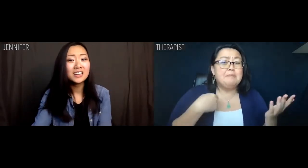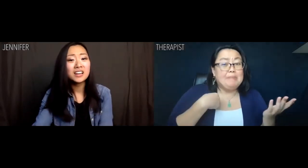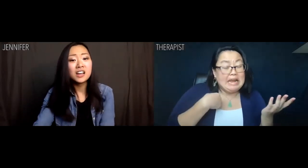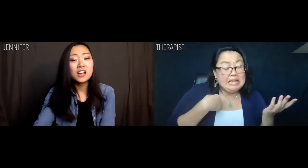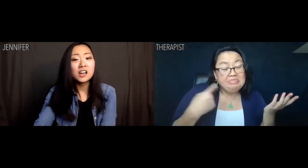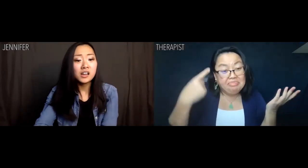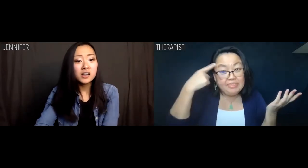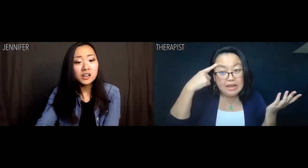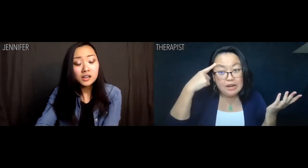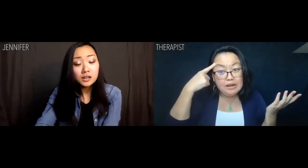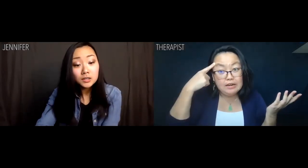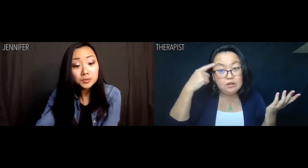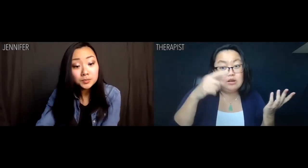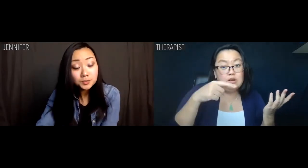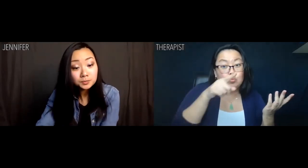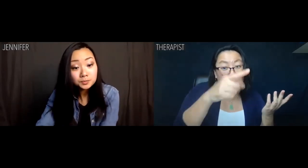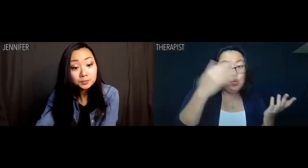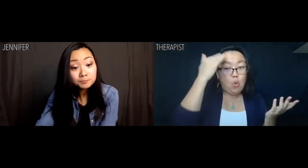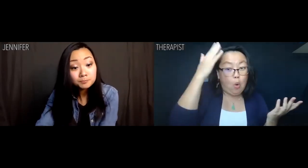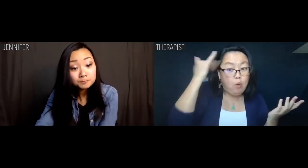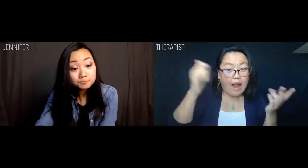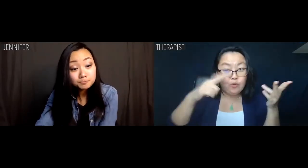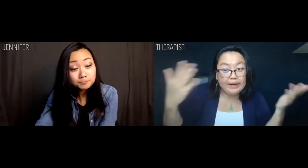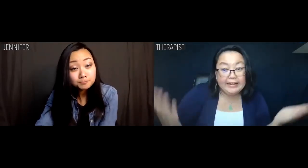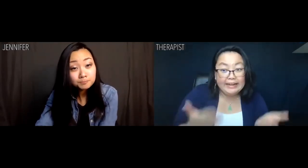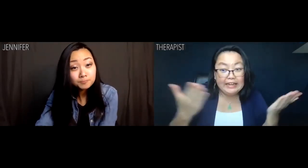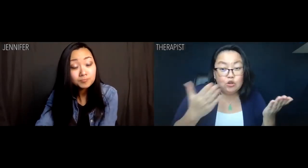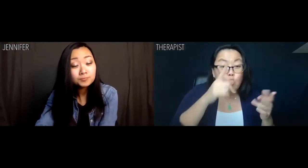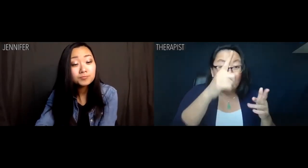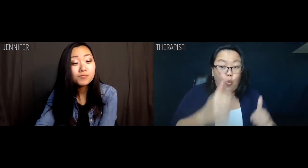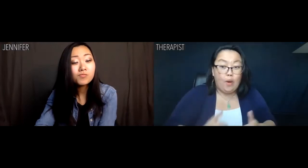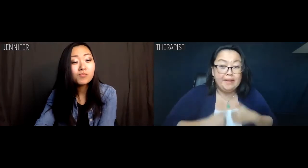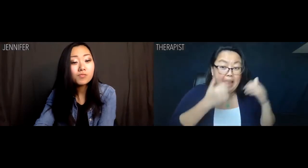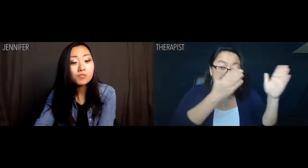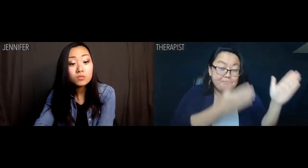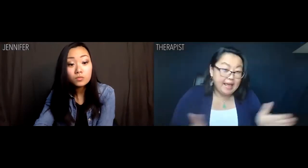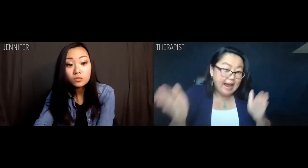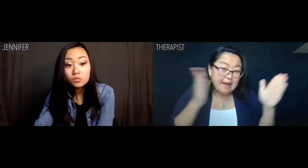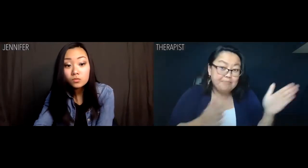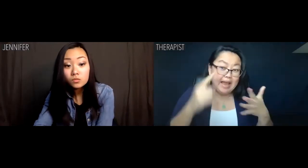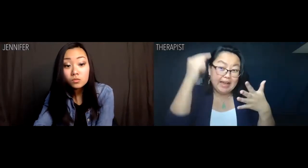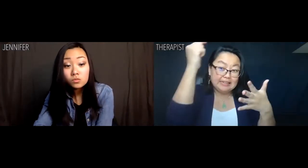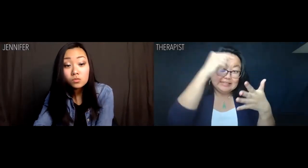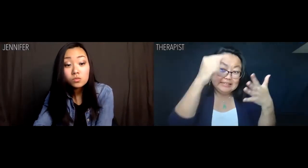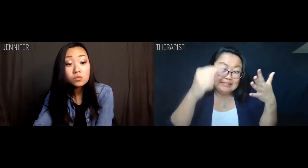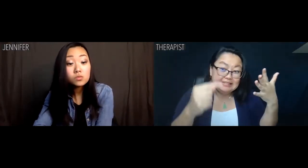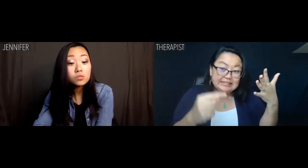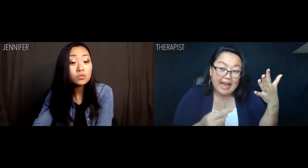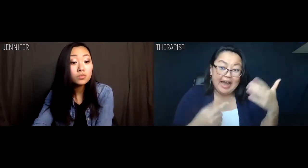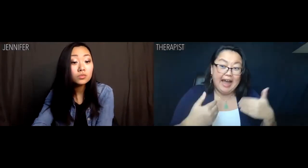Therapist: I think you do know why you're here. You may have some elaborate life plan,